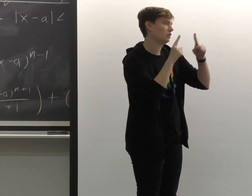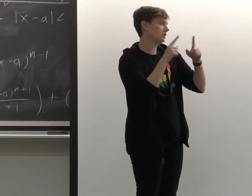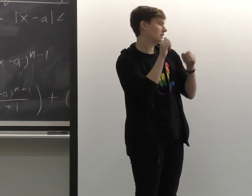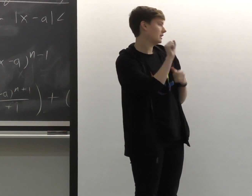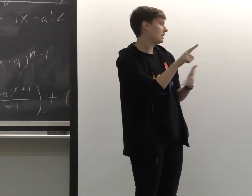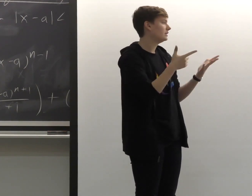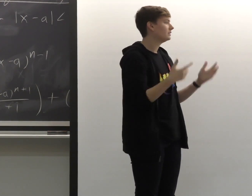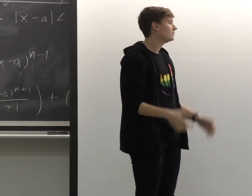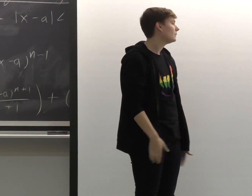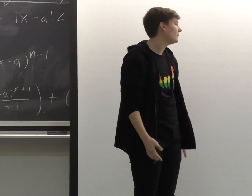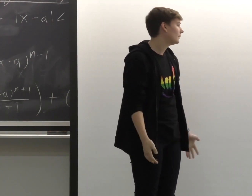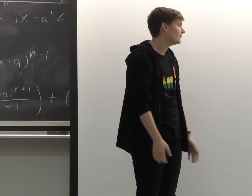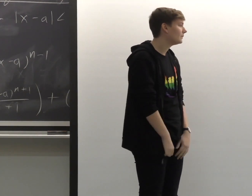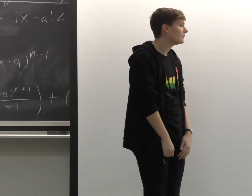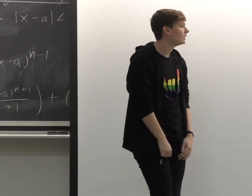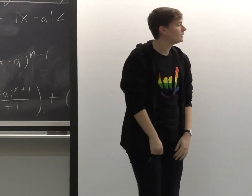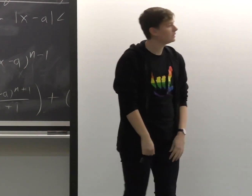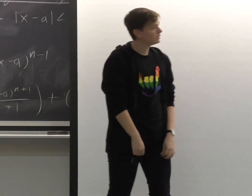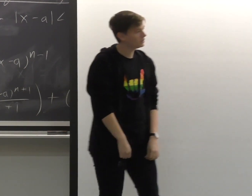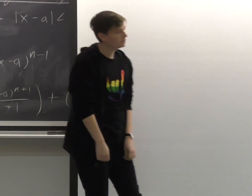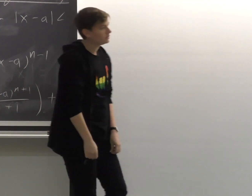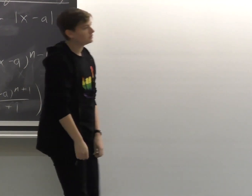How can I support diversity within my use of language?